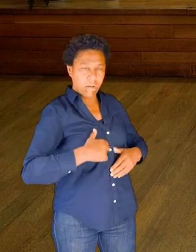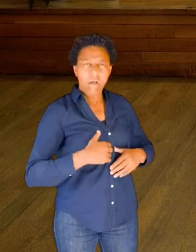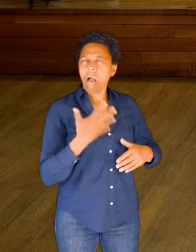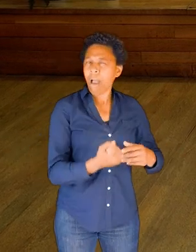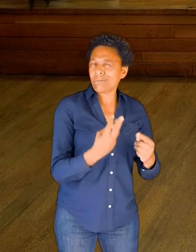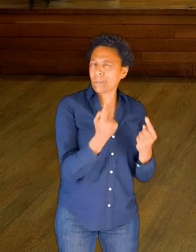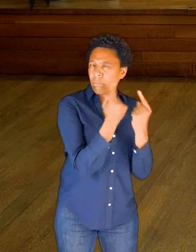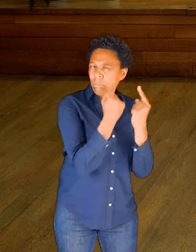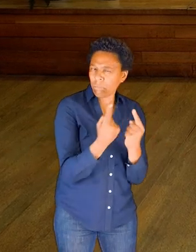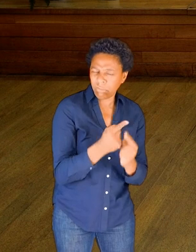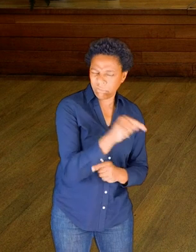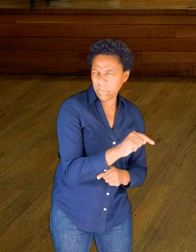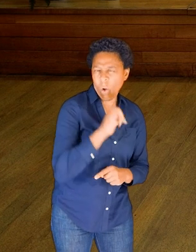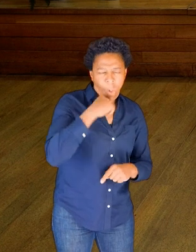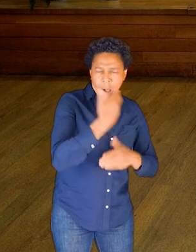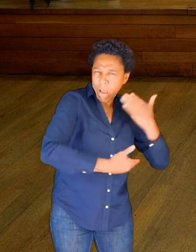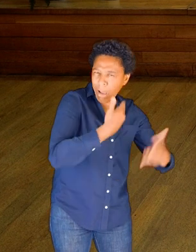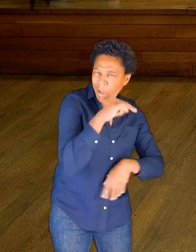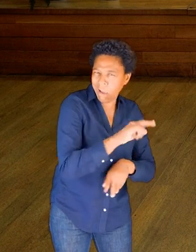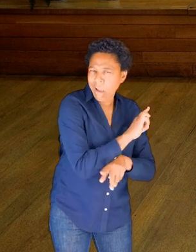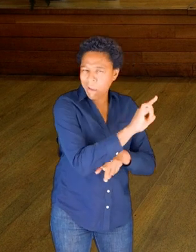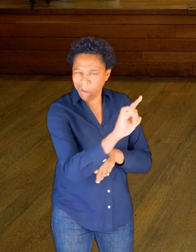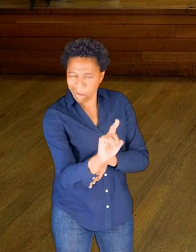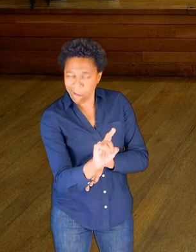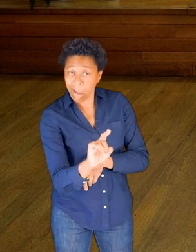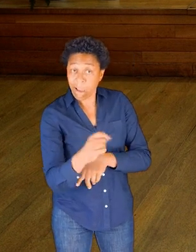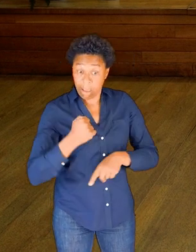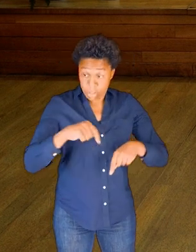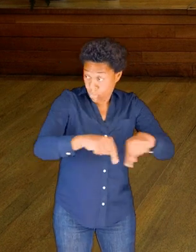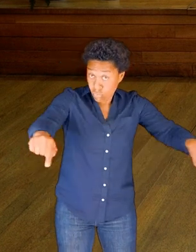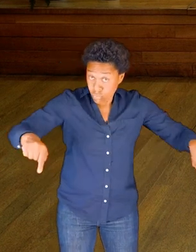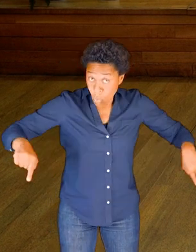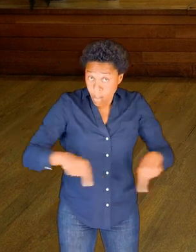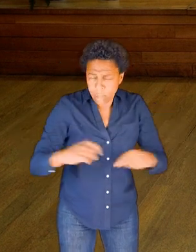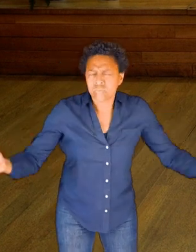I'll talk about in a minute, and I'm in a bright space with a wooden floor.